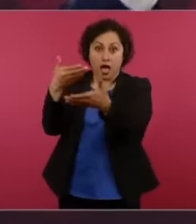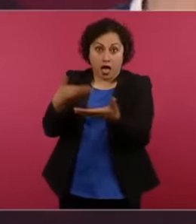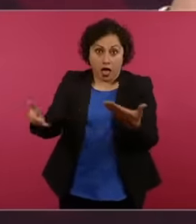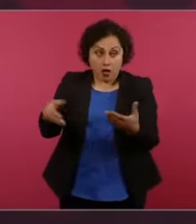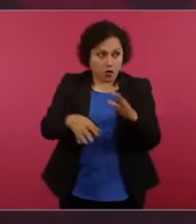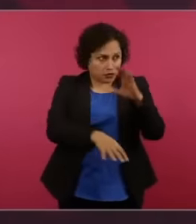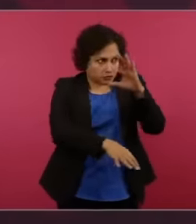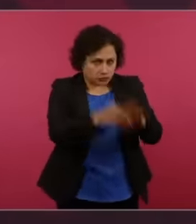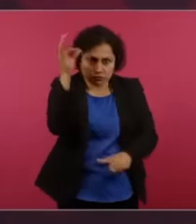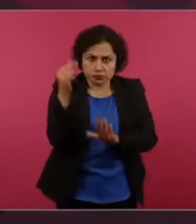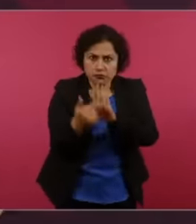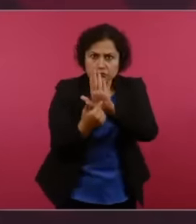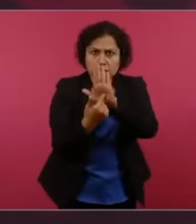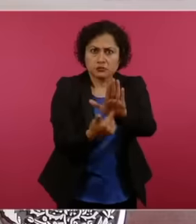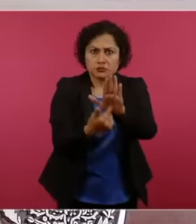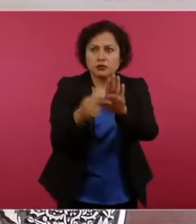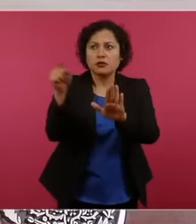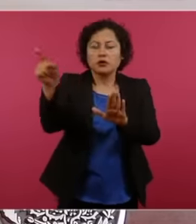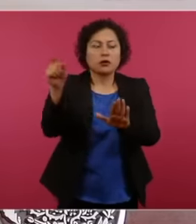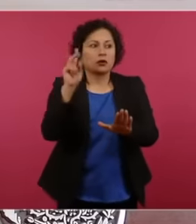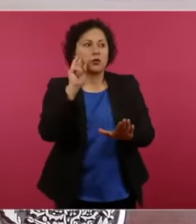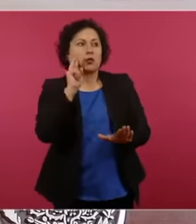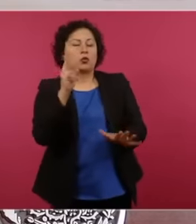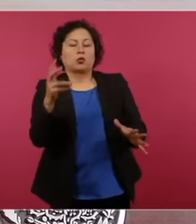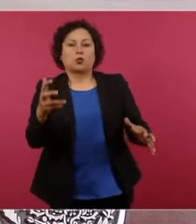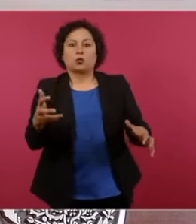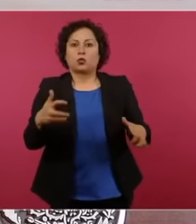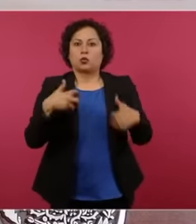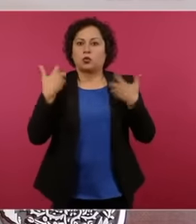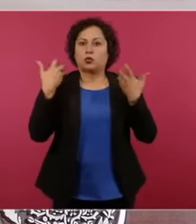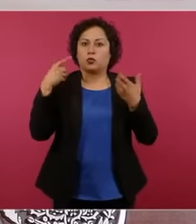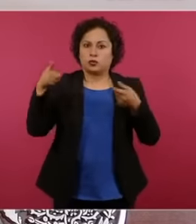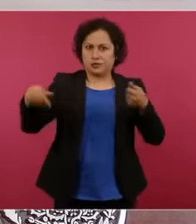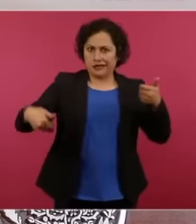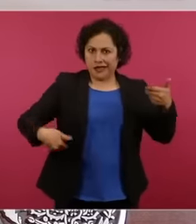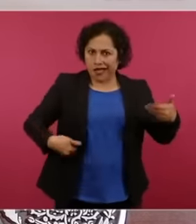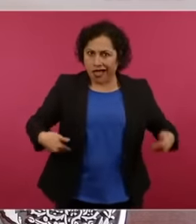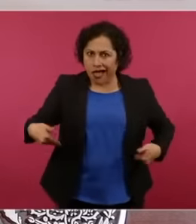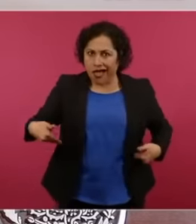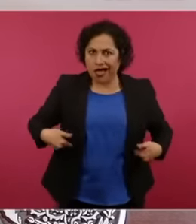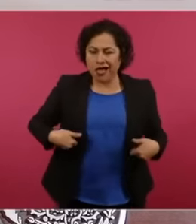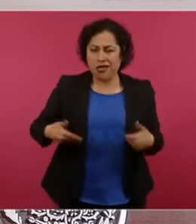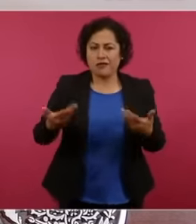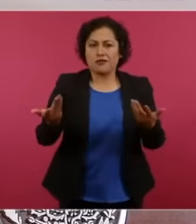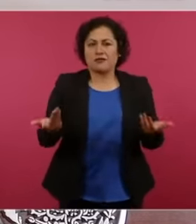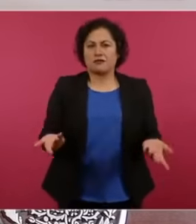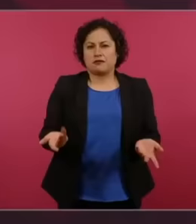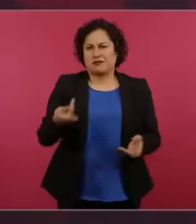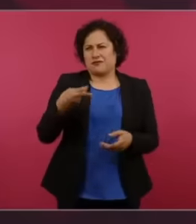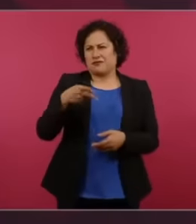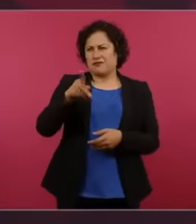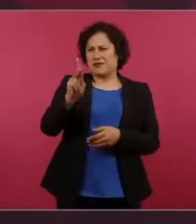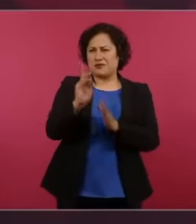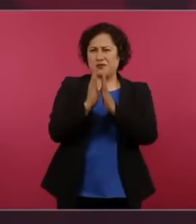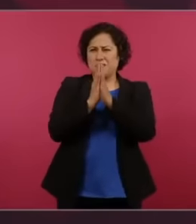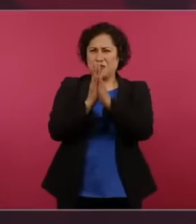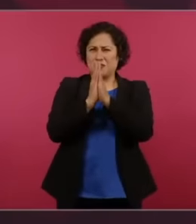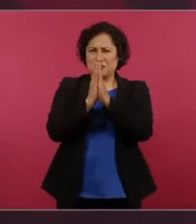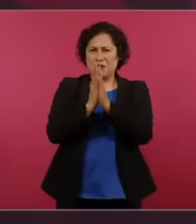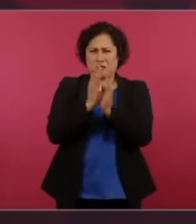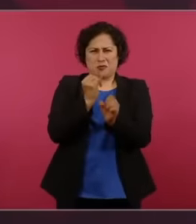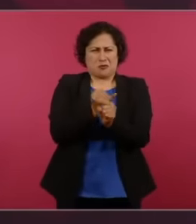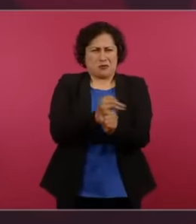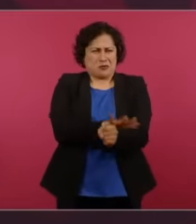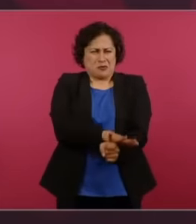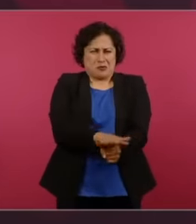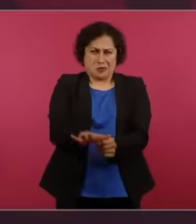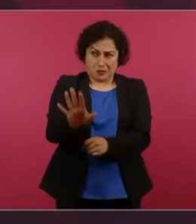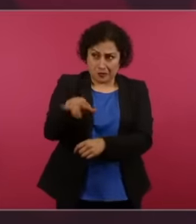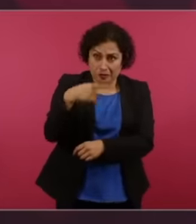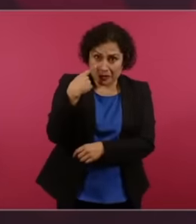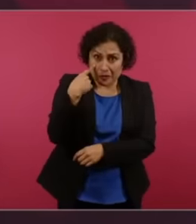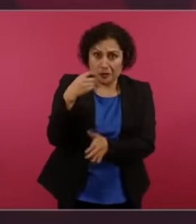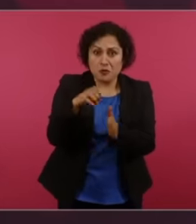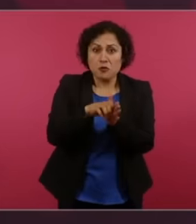How is a lifetime pension of 1200,000 pesos per month going to be delivered